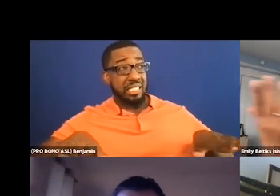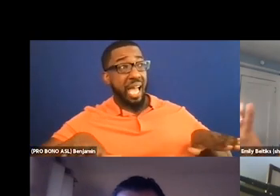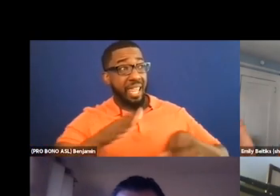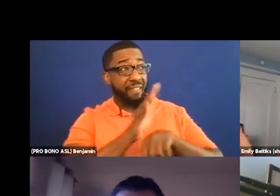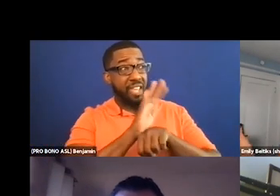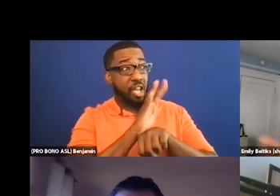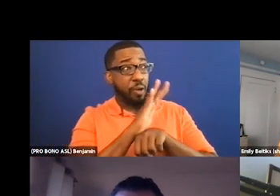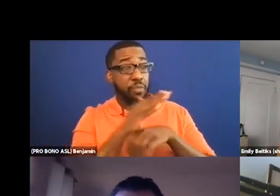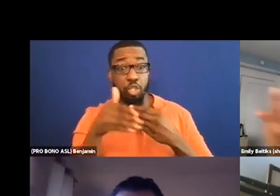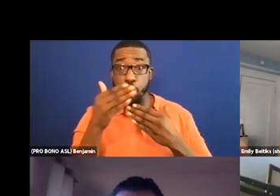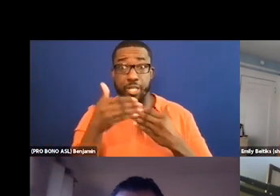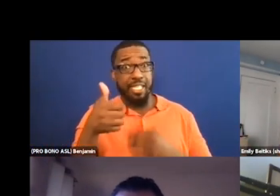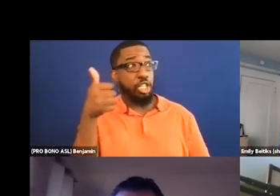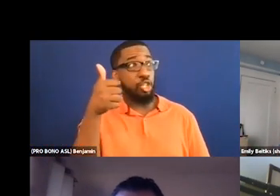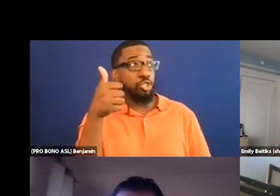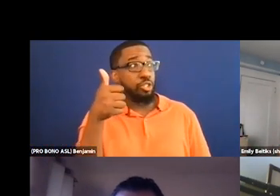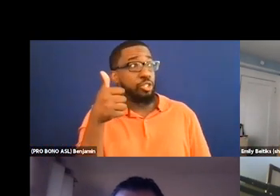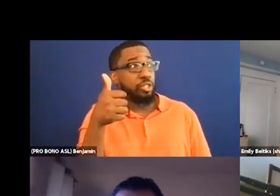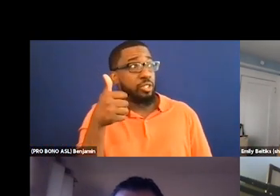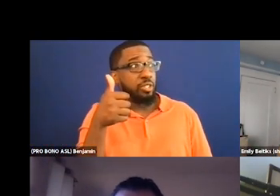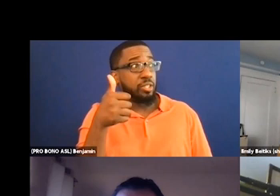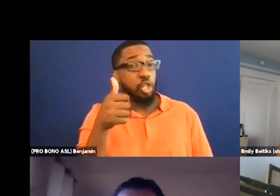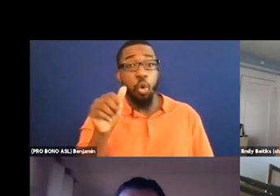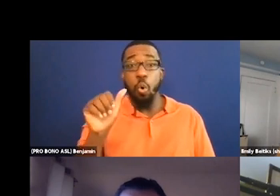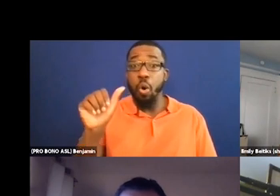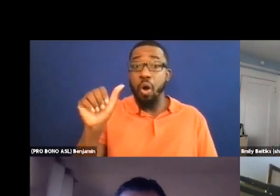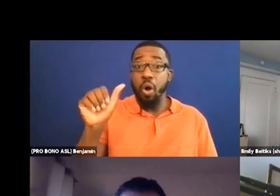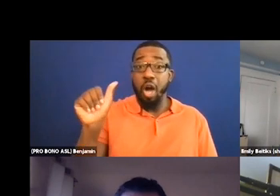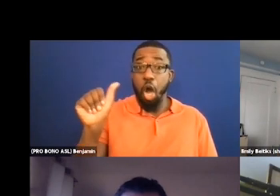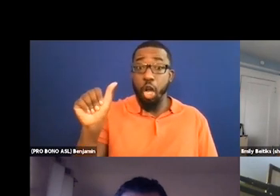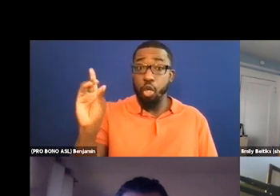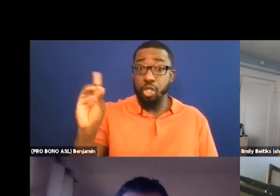Audio description needs silence to do really rich audio description.